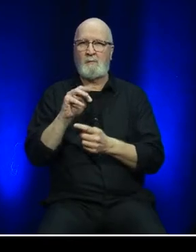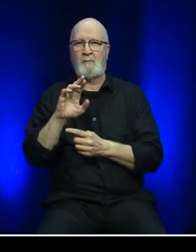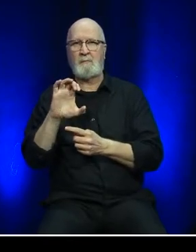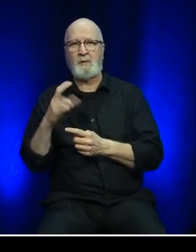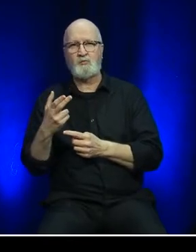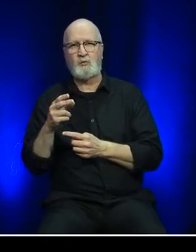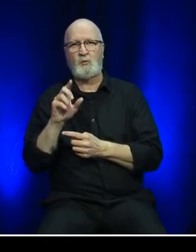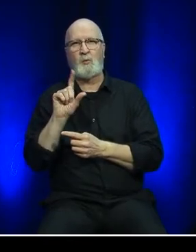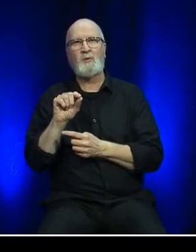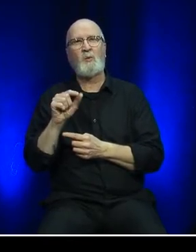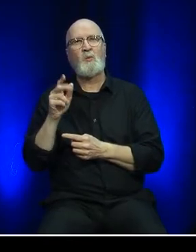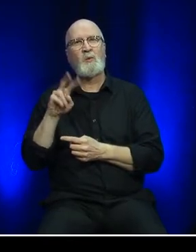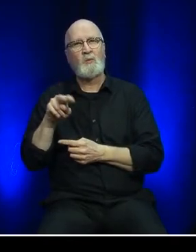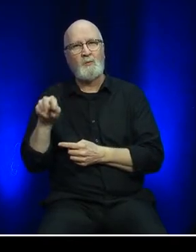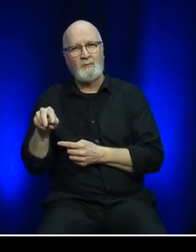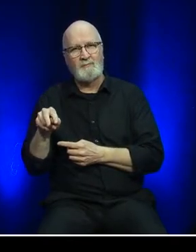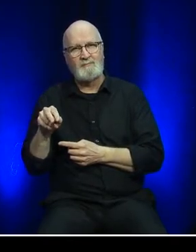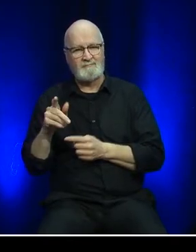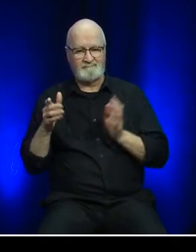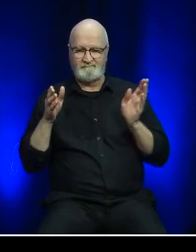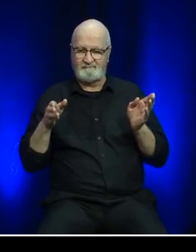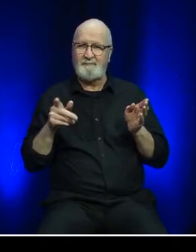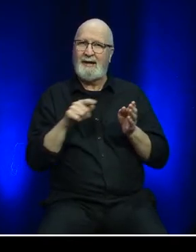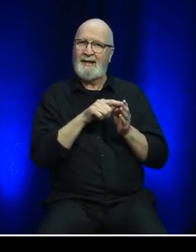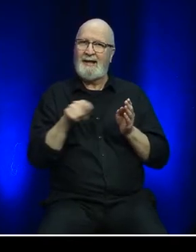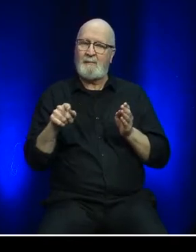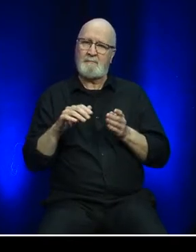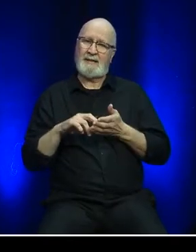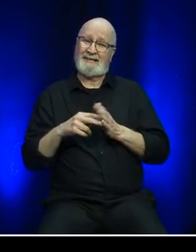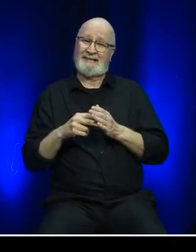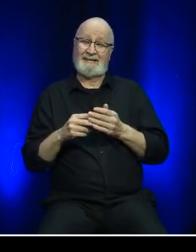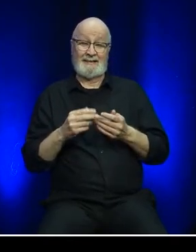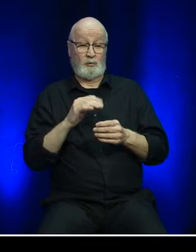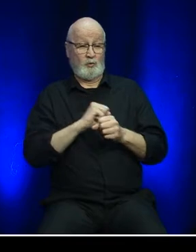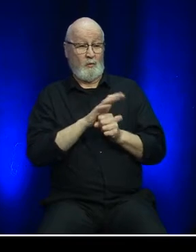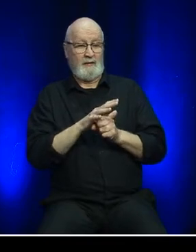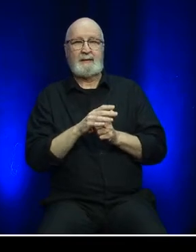These highlights represent the second year of the COVID-19 pandemic.